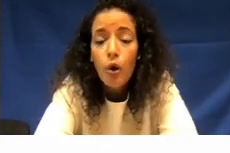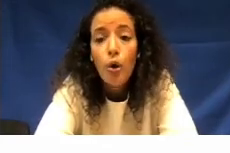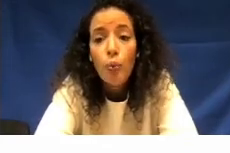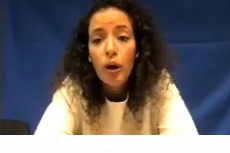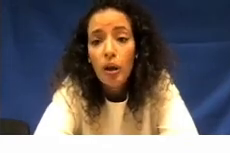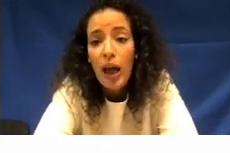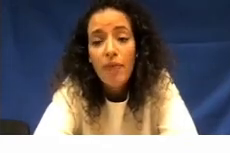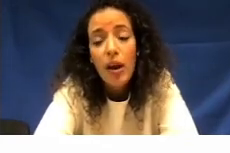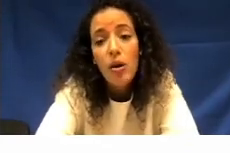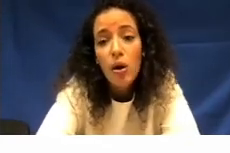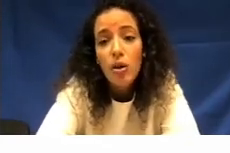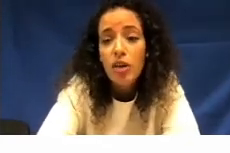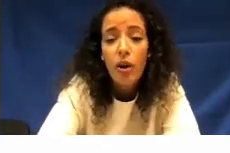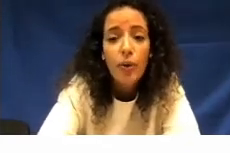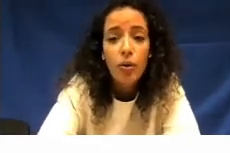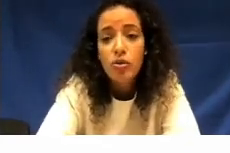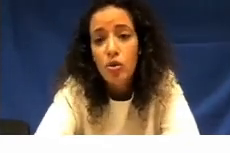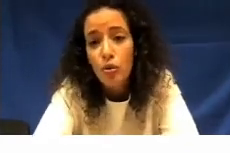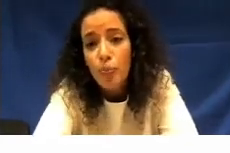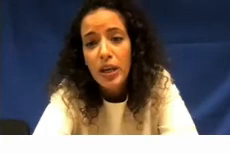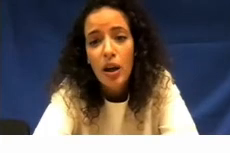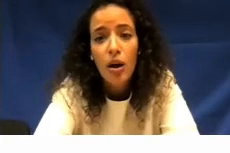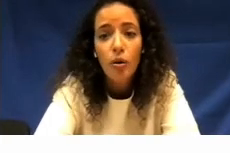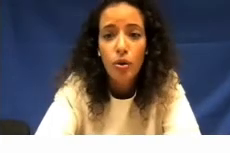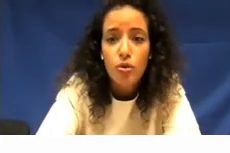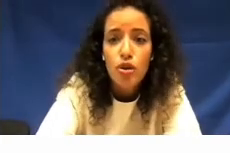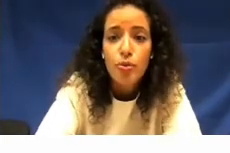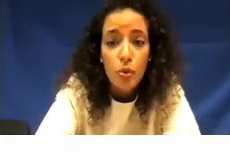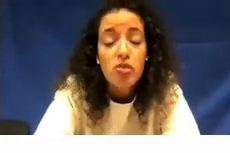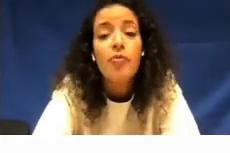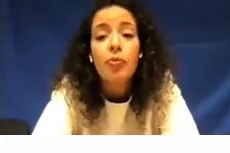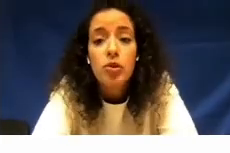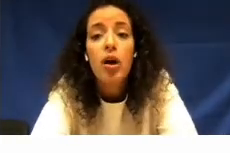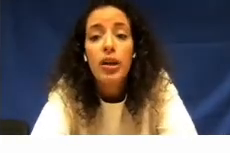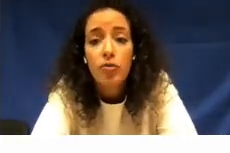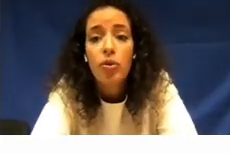who will have a lot of stuff going on on social media on youtube as well so i was learning through